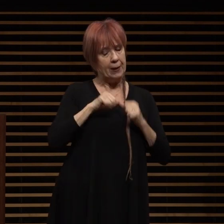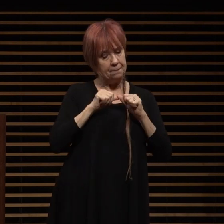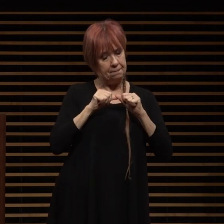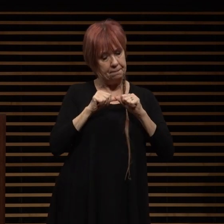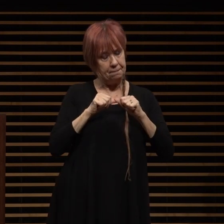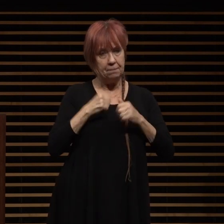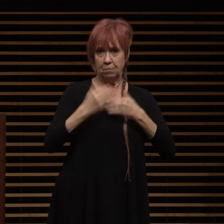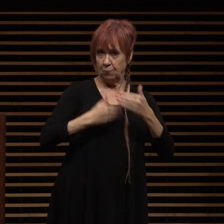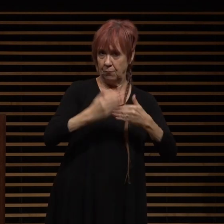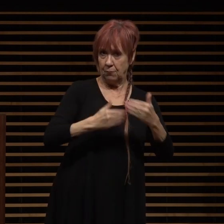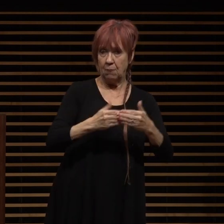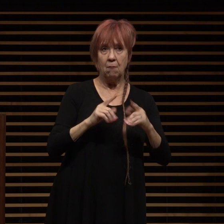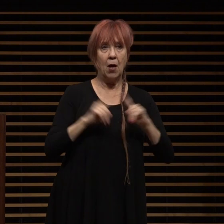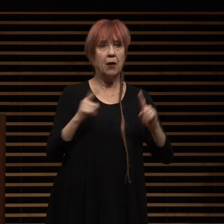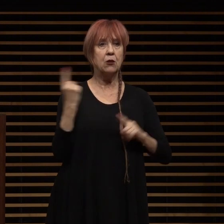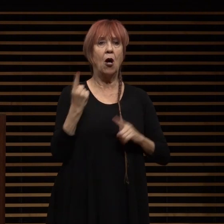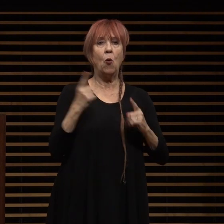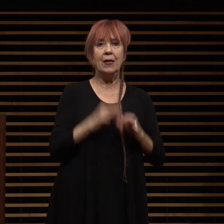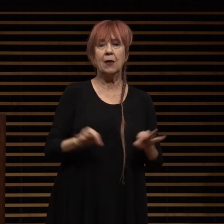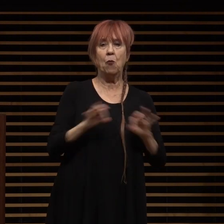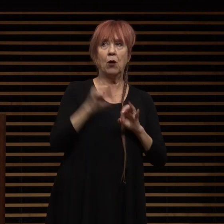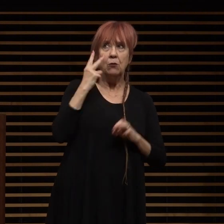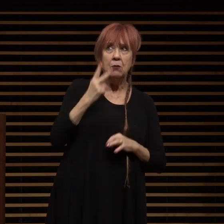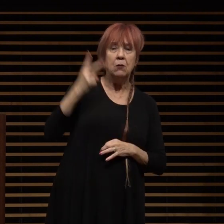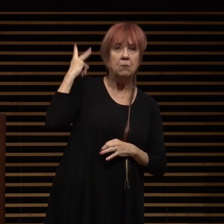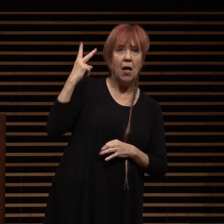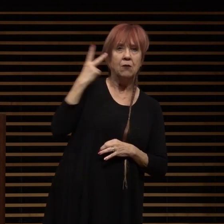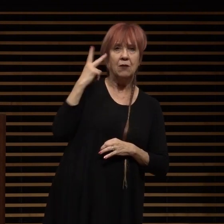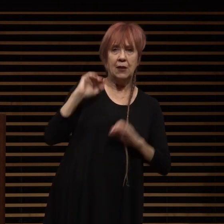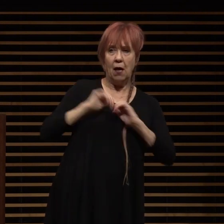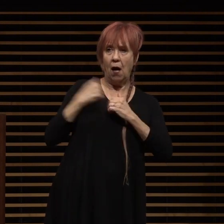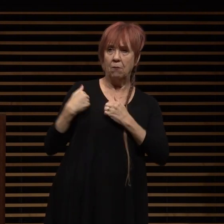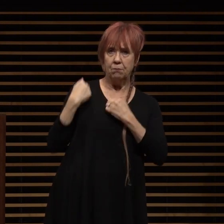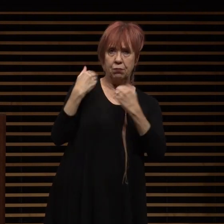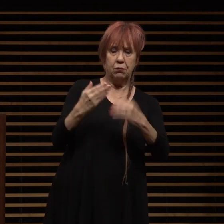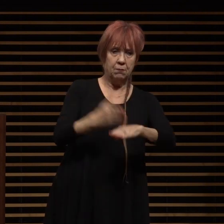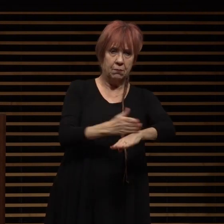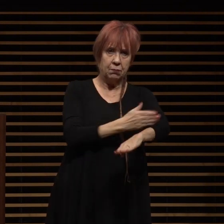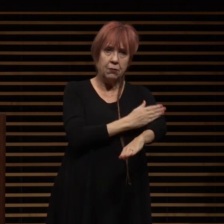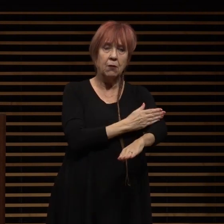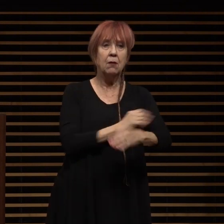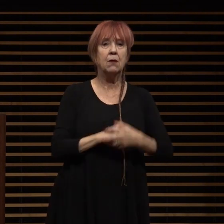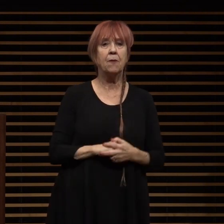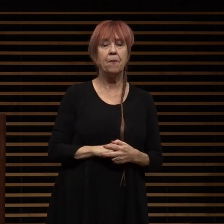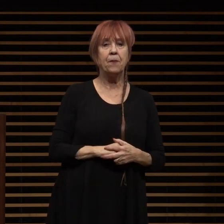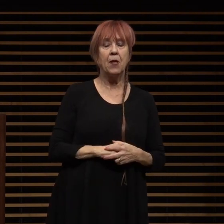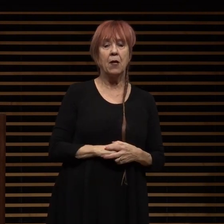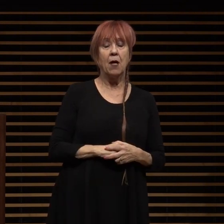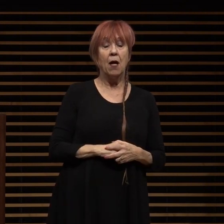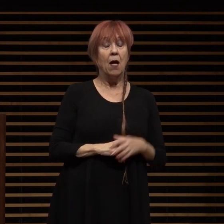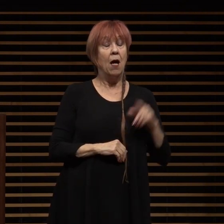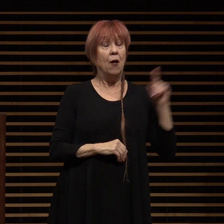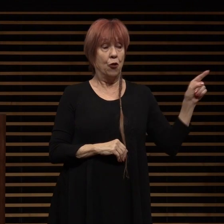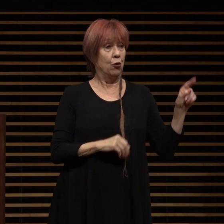however it's always important to reflect on the past and see how far we've come there's a room on the in the cc building